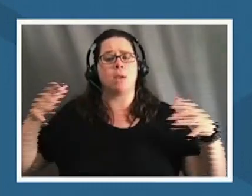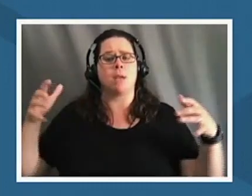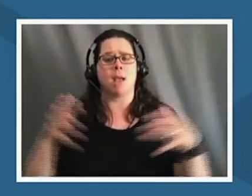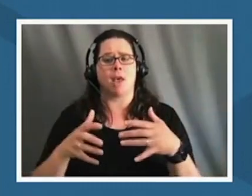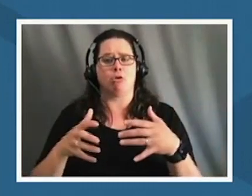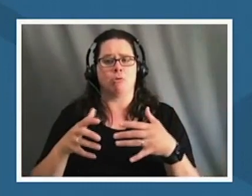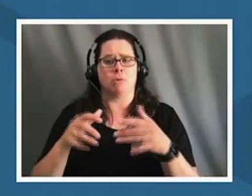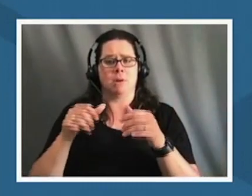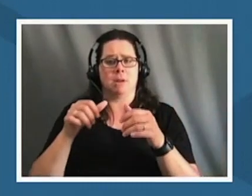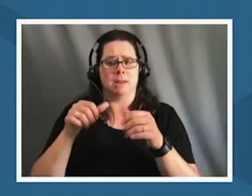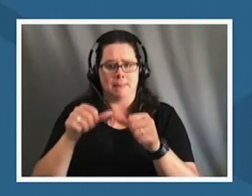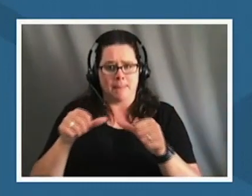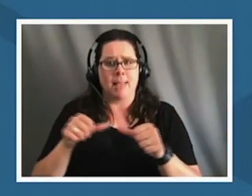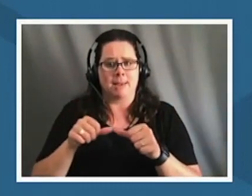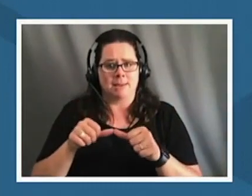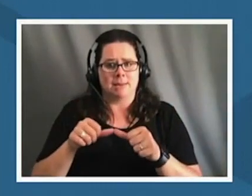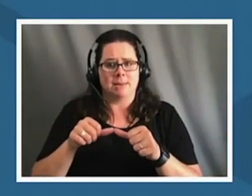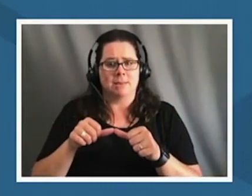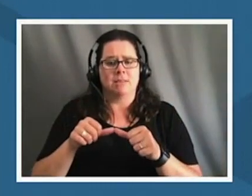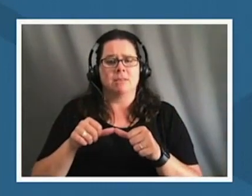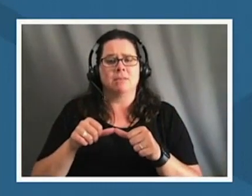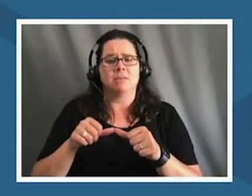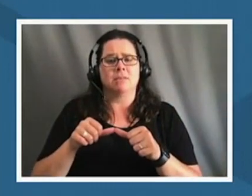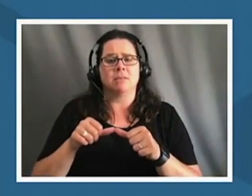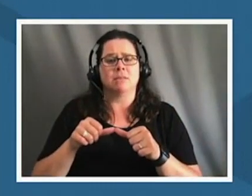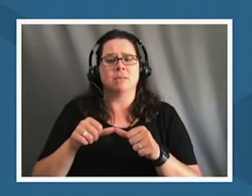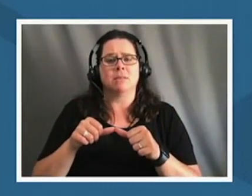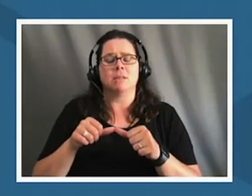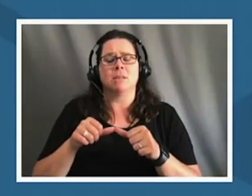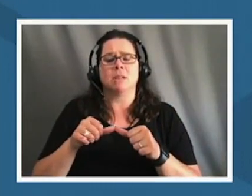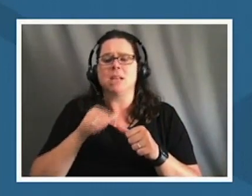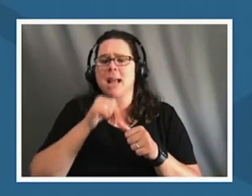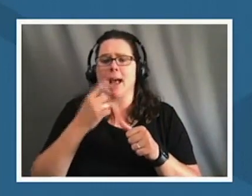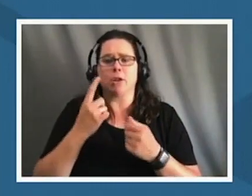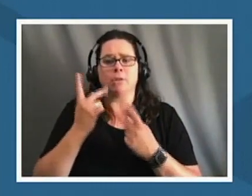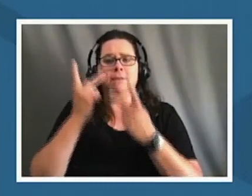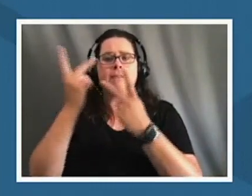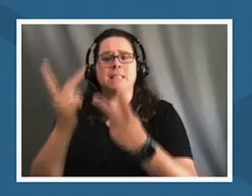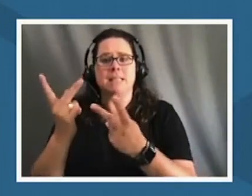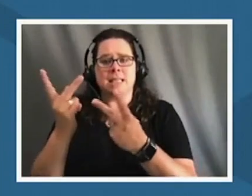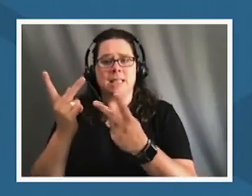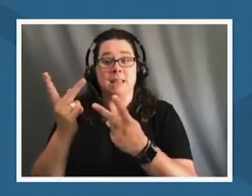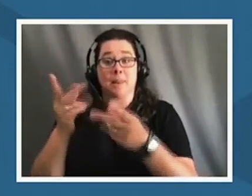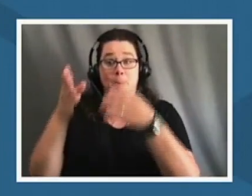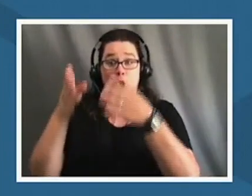it wasn't always so much that we're gonna go see somebody but we're going to